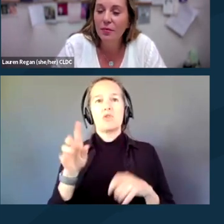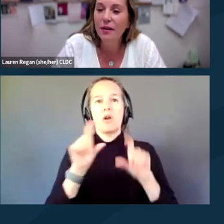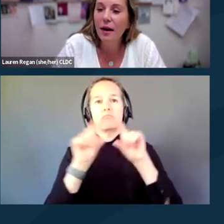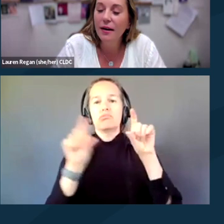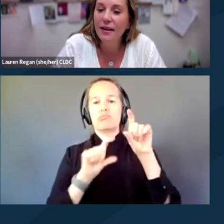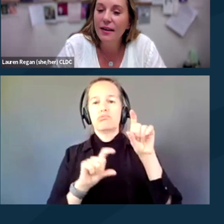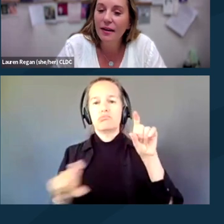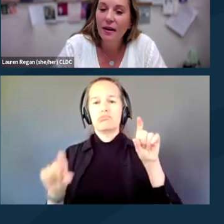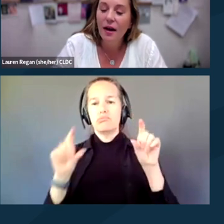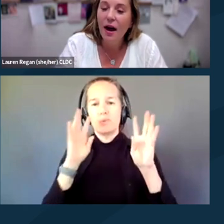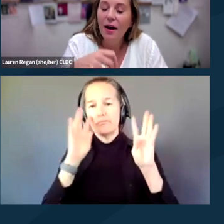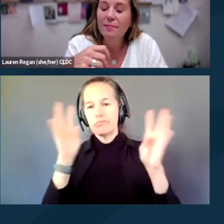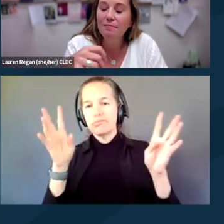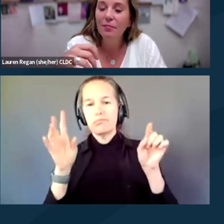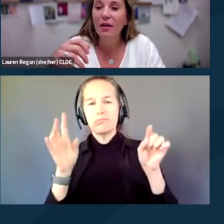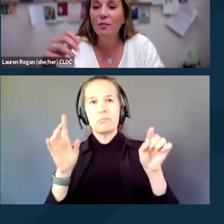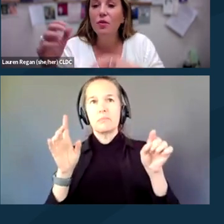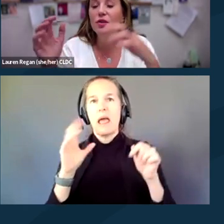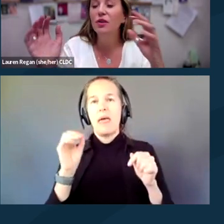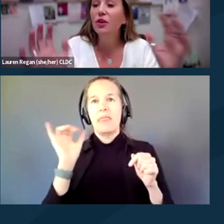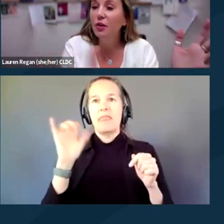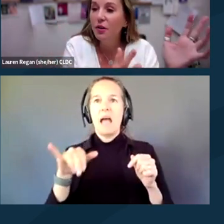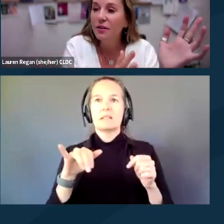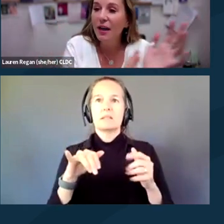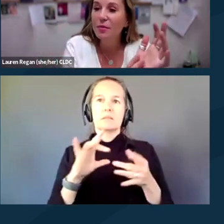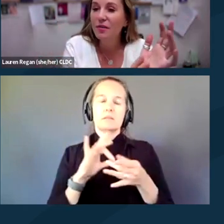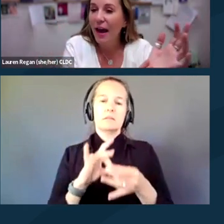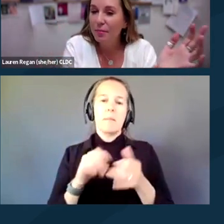regarding the most secure types of apps